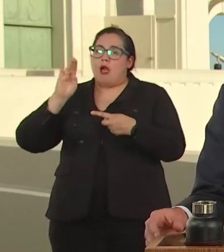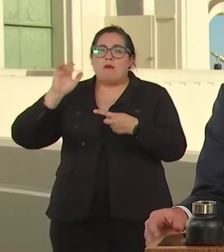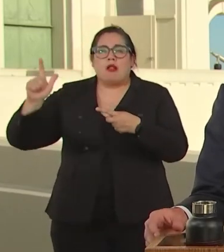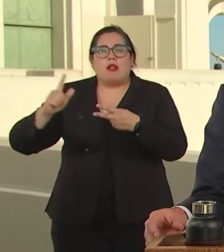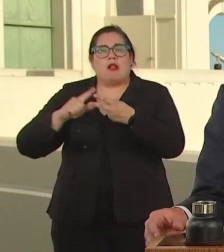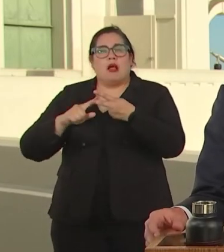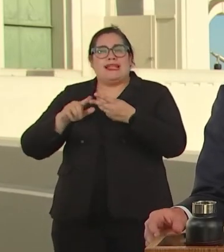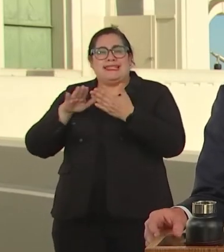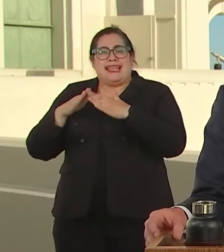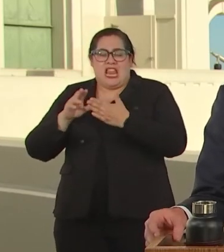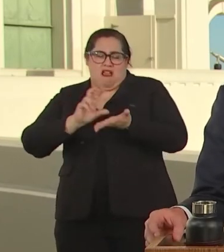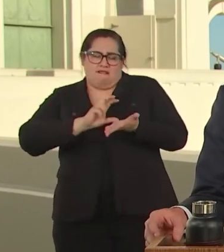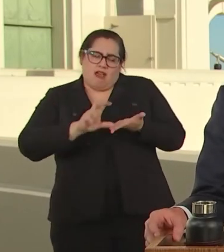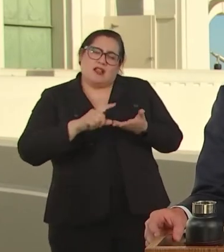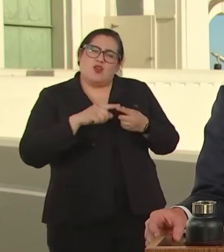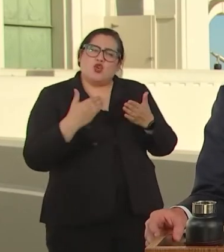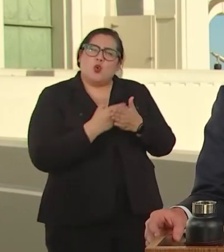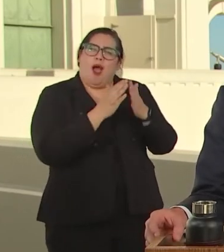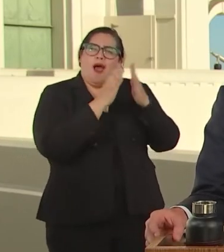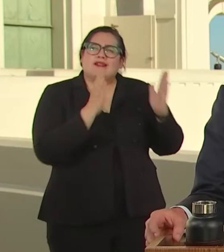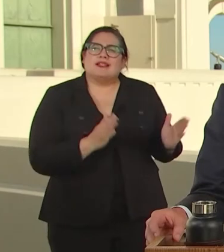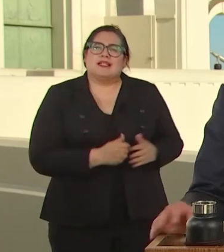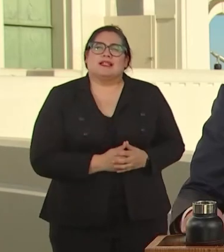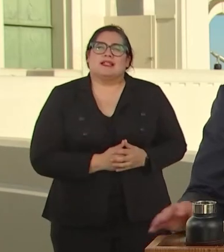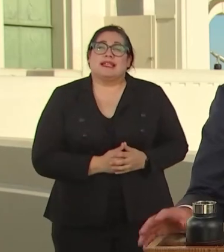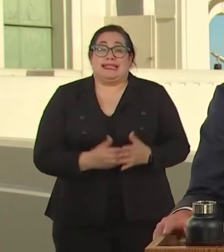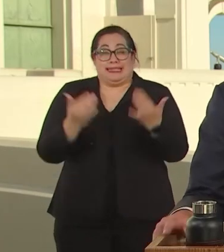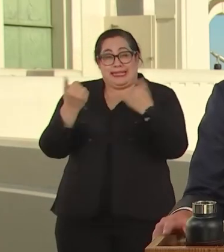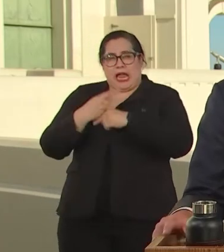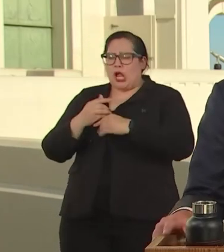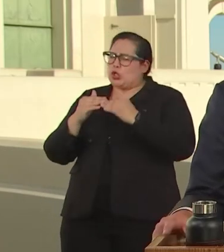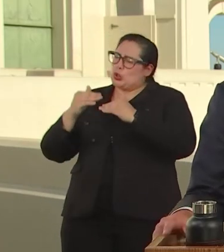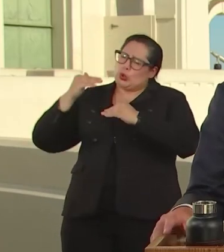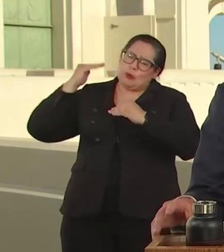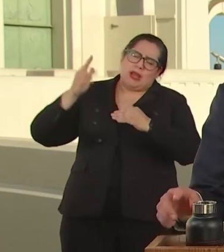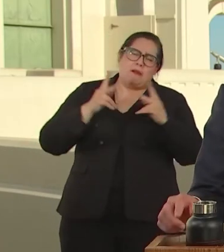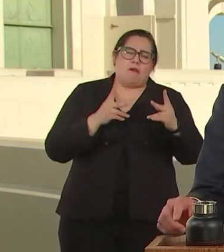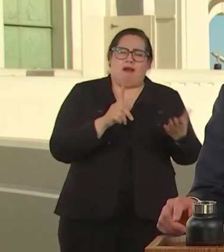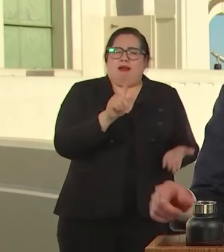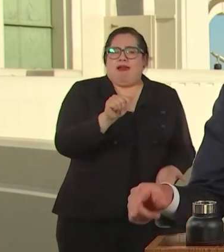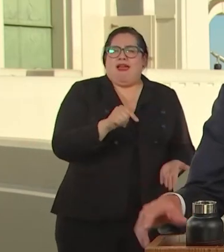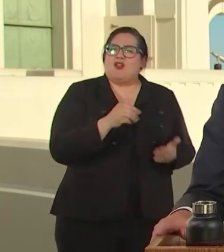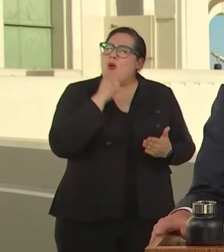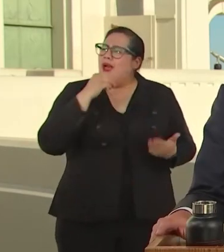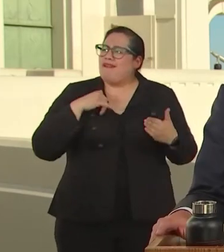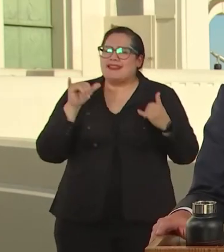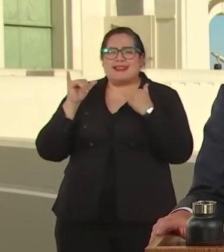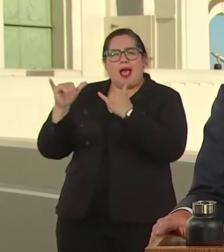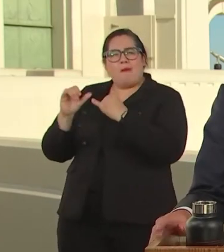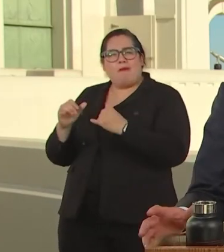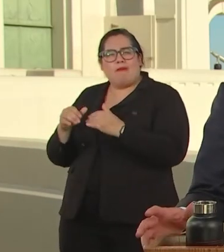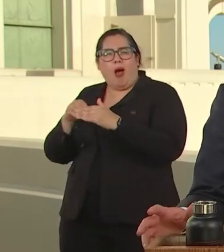IN NEW HOUSES. TODAY TOO MANY DON'T HAVE ACCESS TO CAPITOL OR STABLE